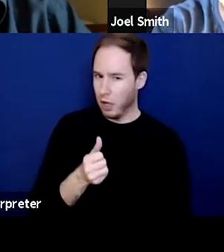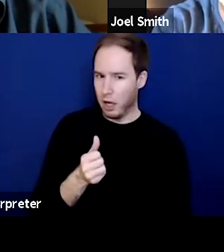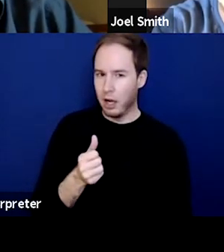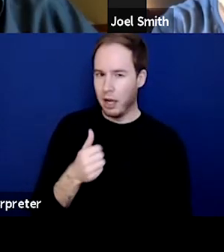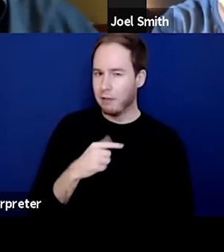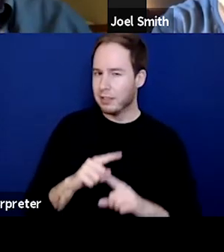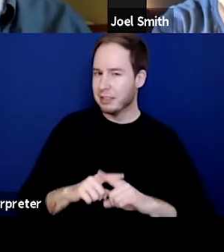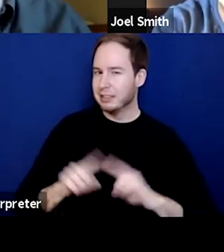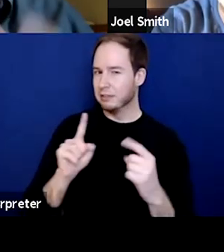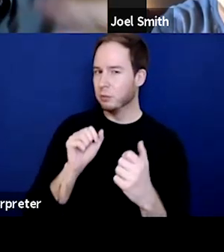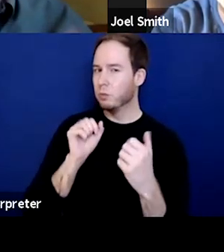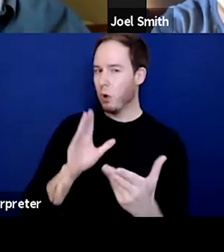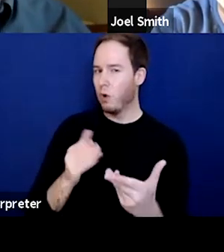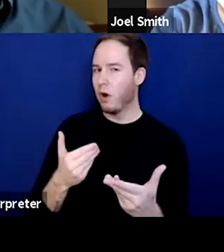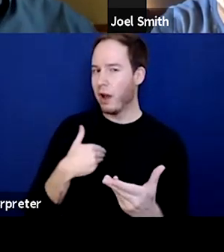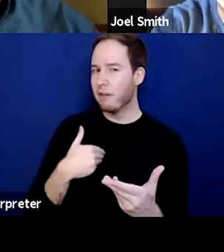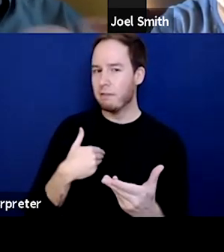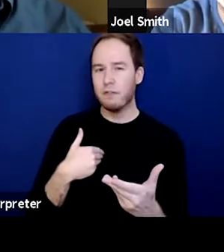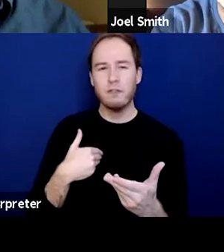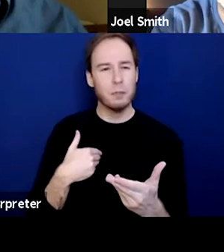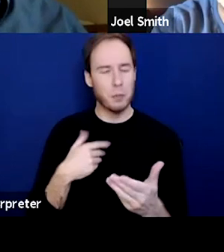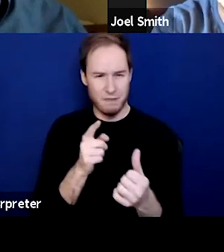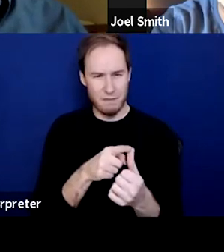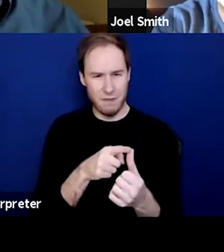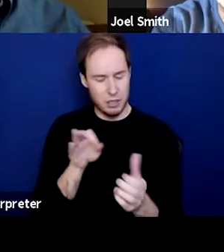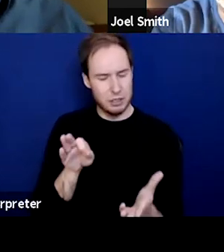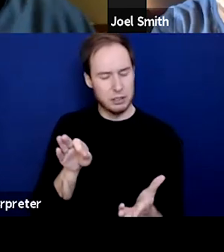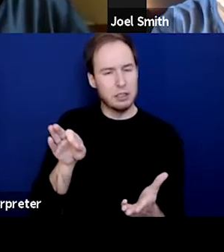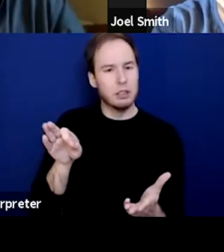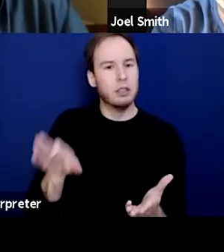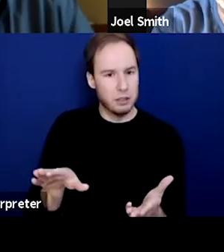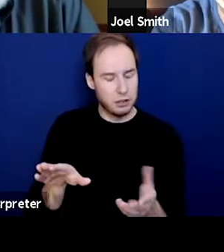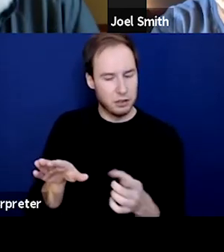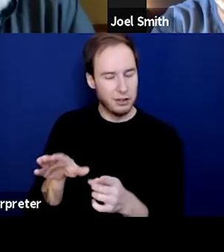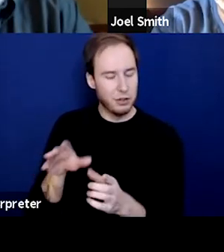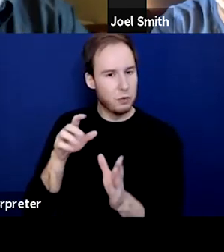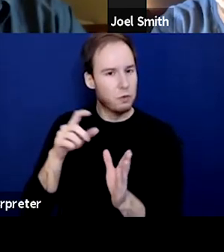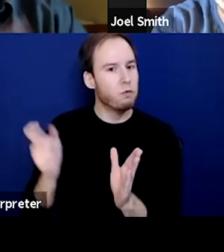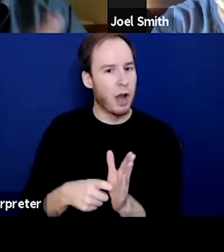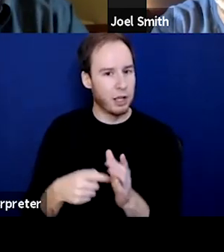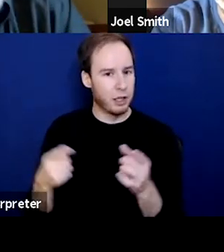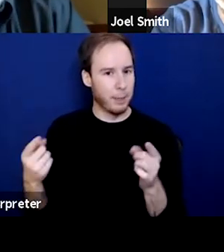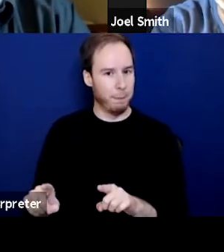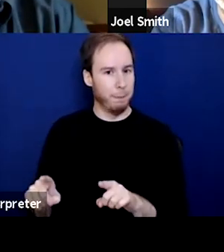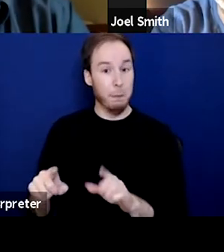But just to say that much and acknowledge what has happened without going into the details,